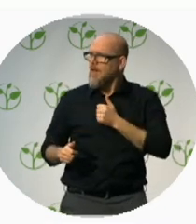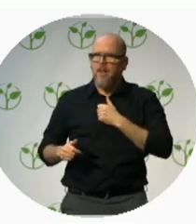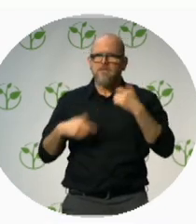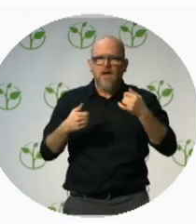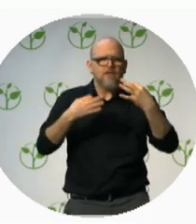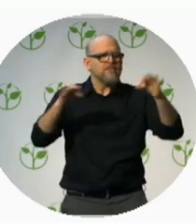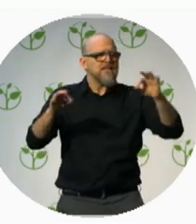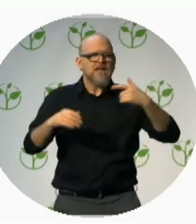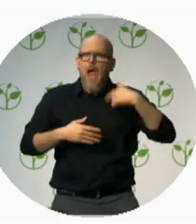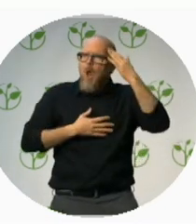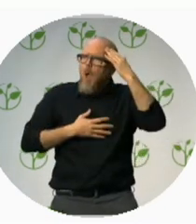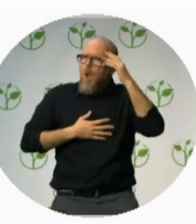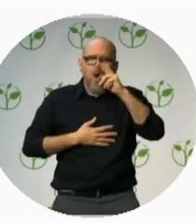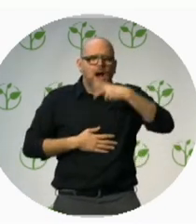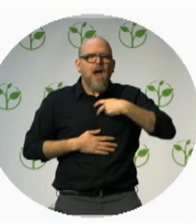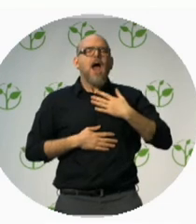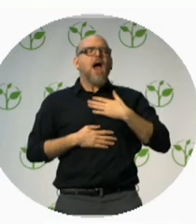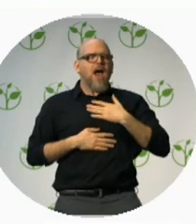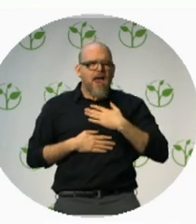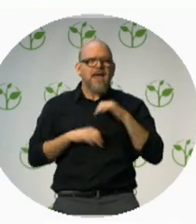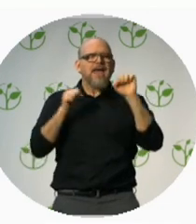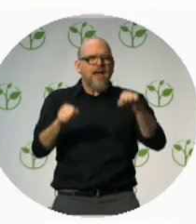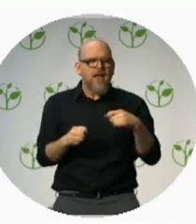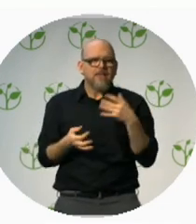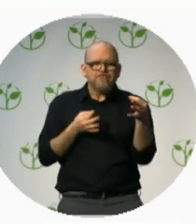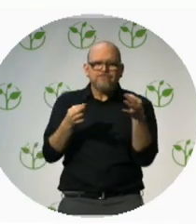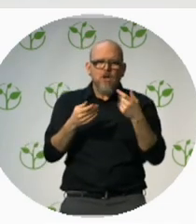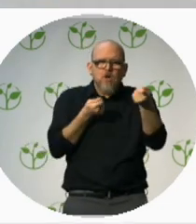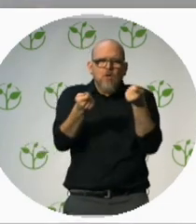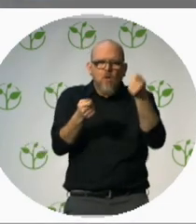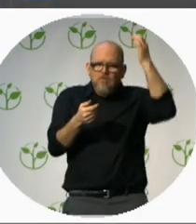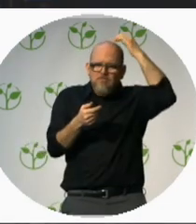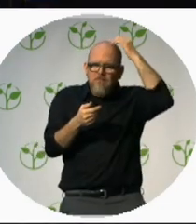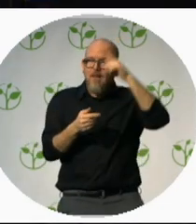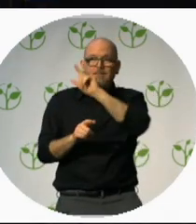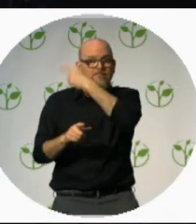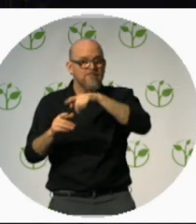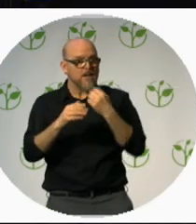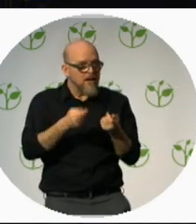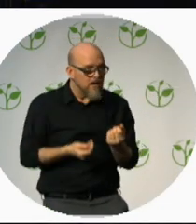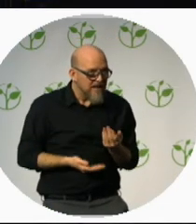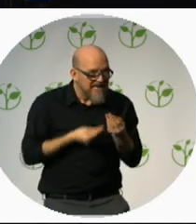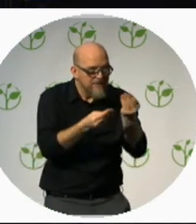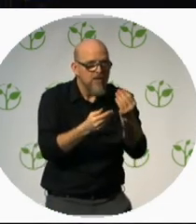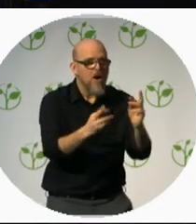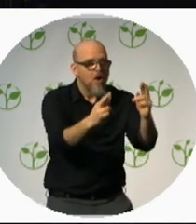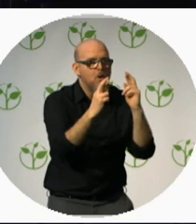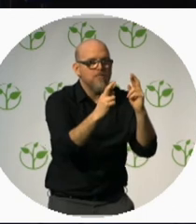Daniel Kish: And now Juan sets a world record bicycling totally blind through an unfamiliar